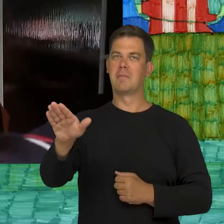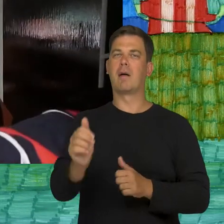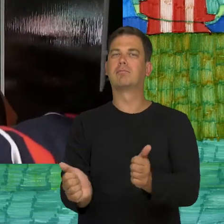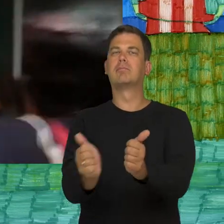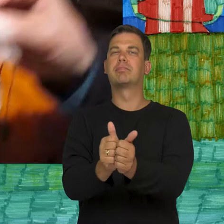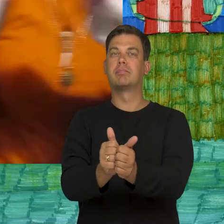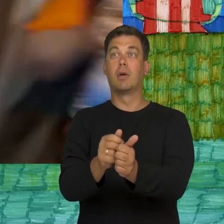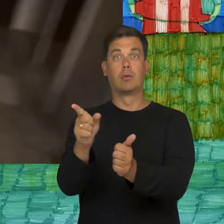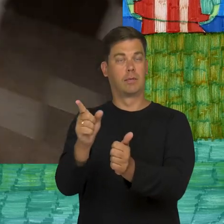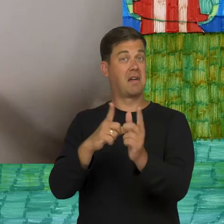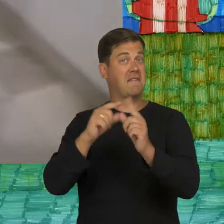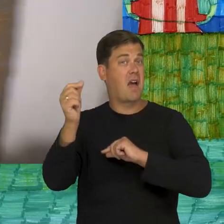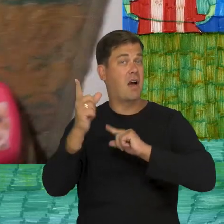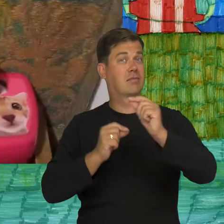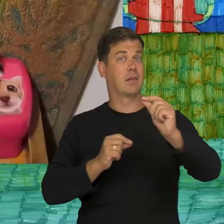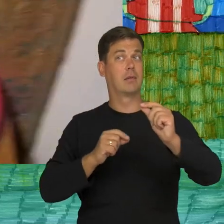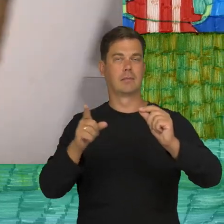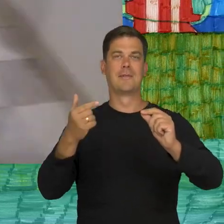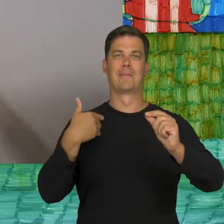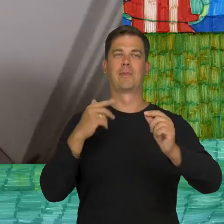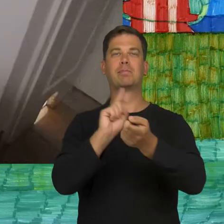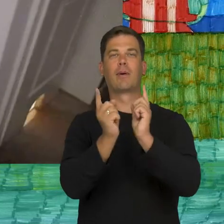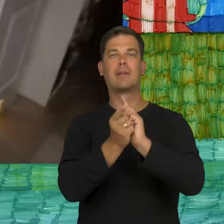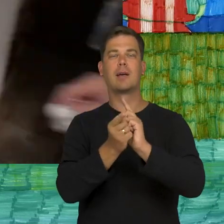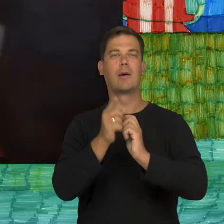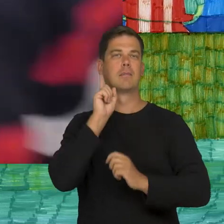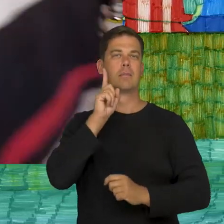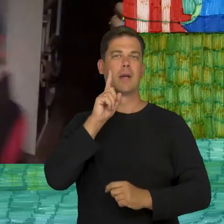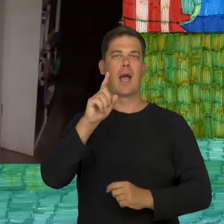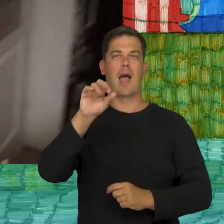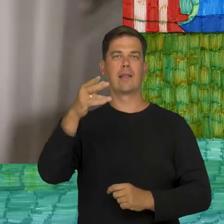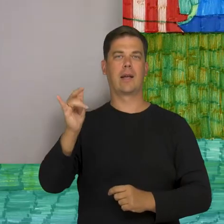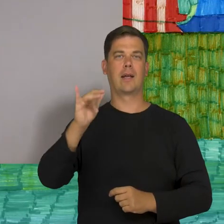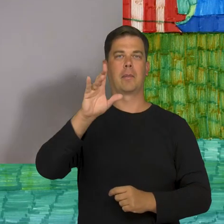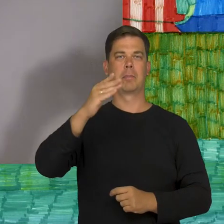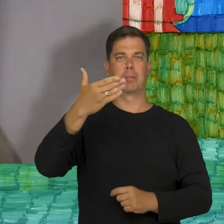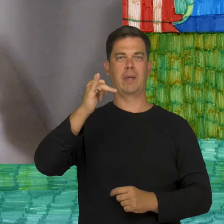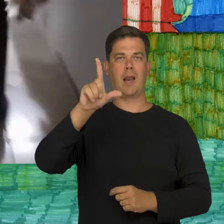She had an agent for who she became a star and she met a writer, Henry Miller,